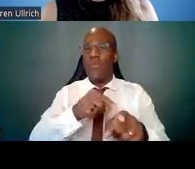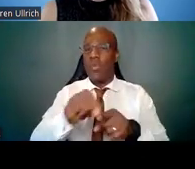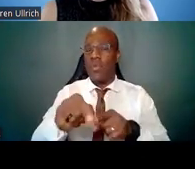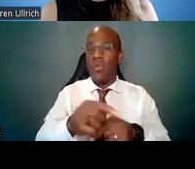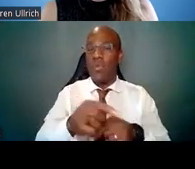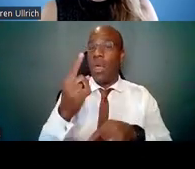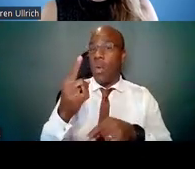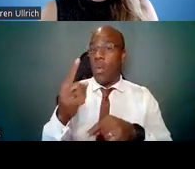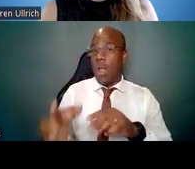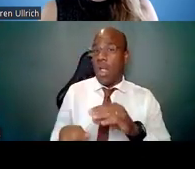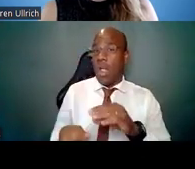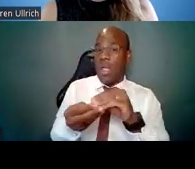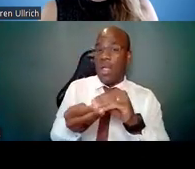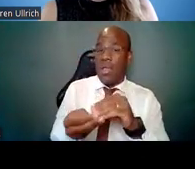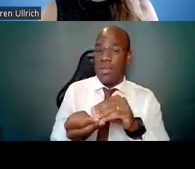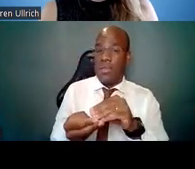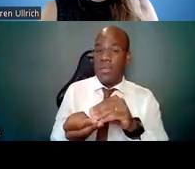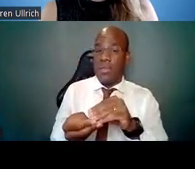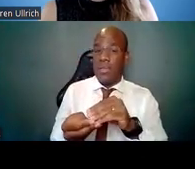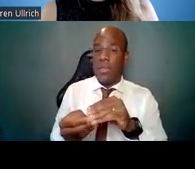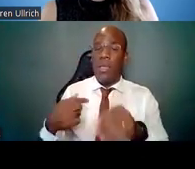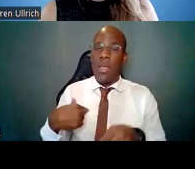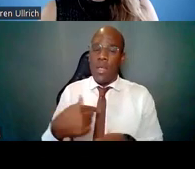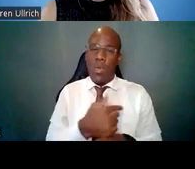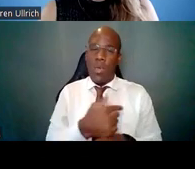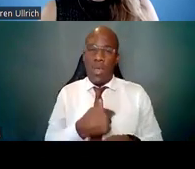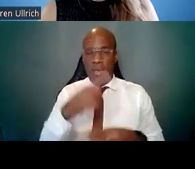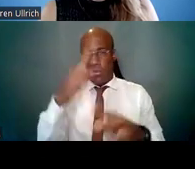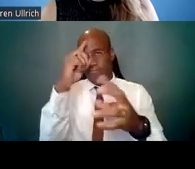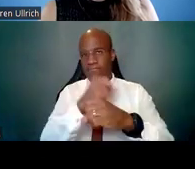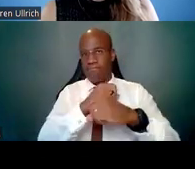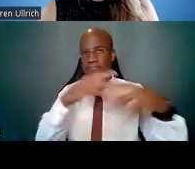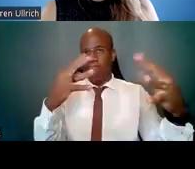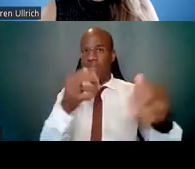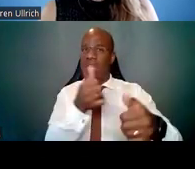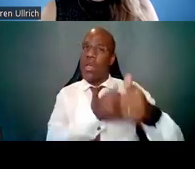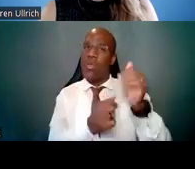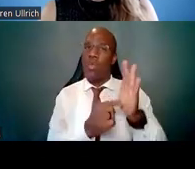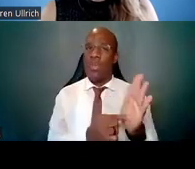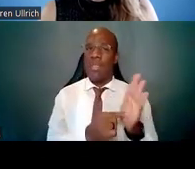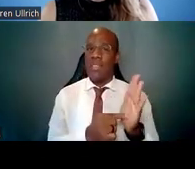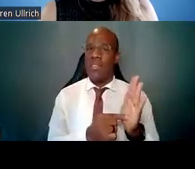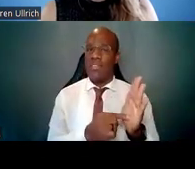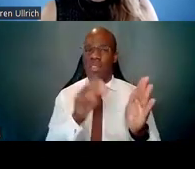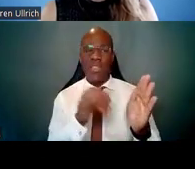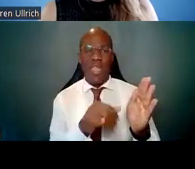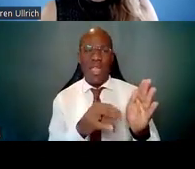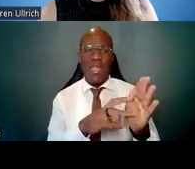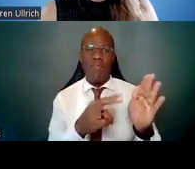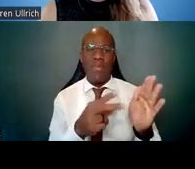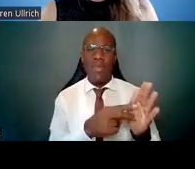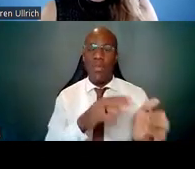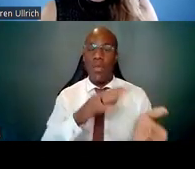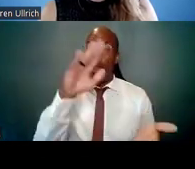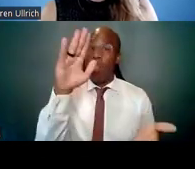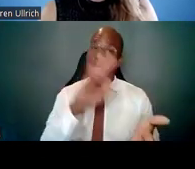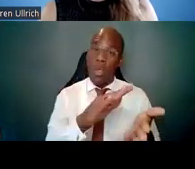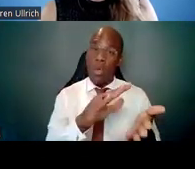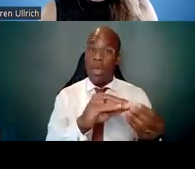is that when we talk about underrepresentation, we're not talking about low numbers of certain groups,